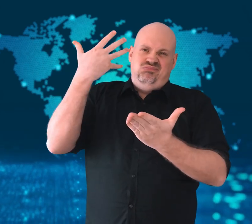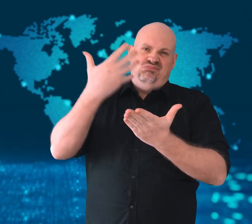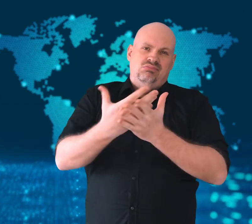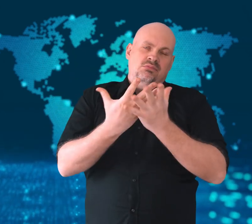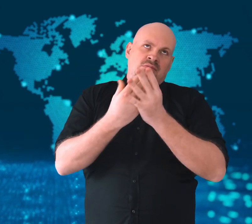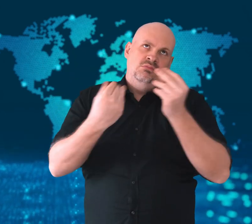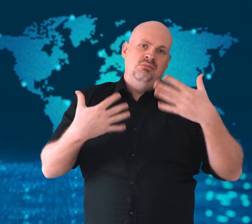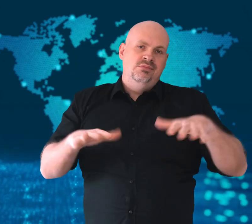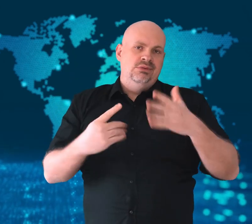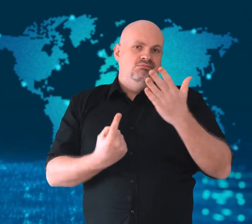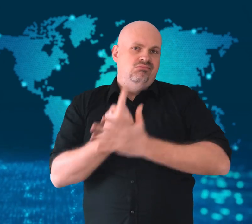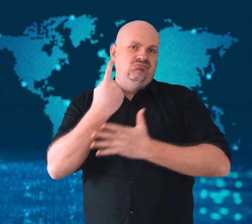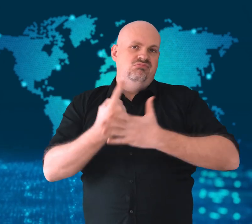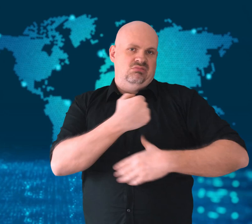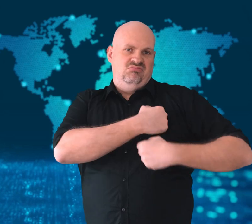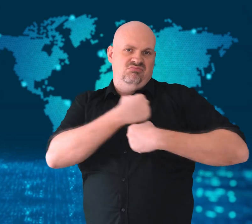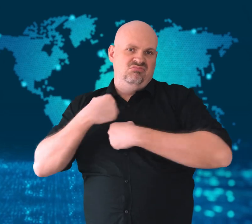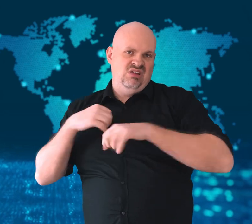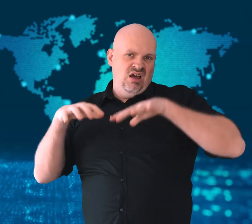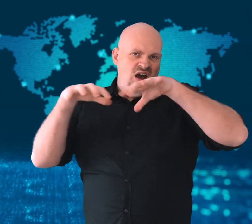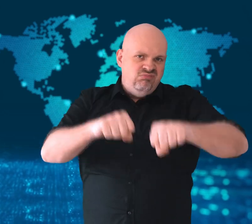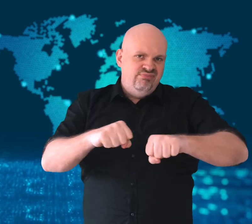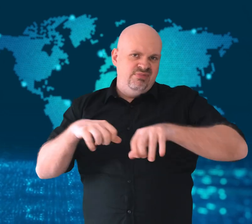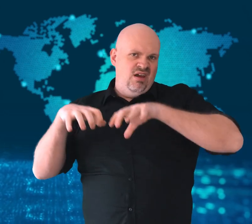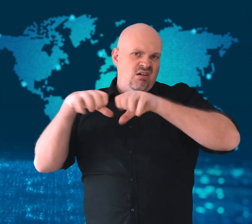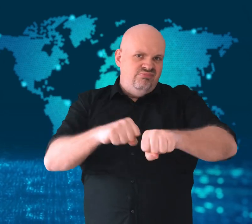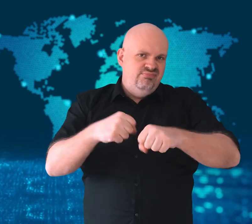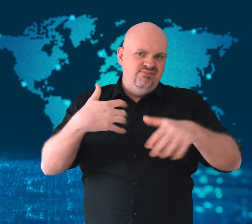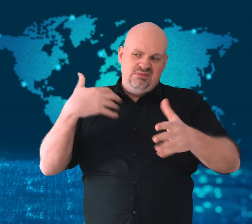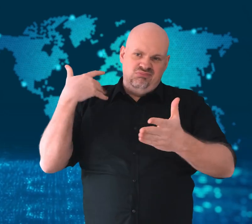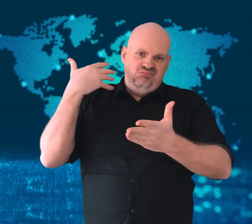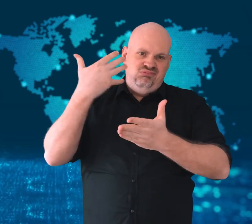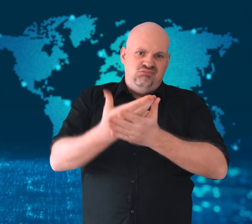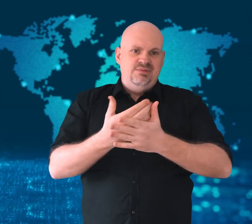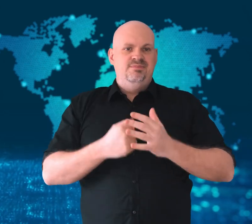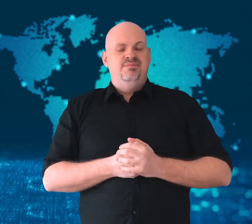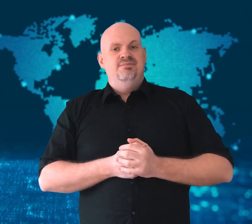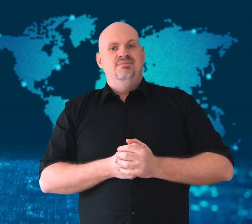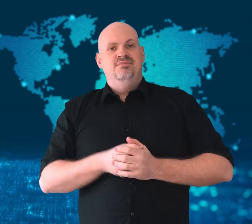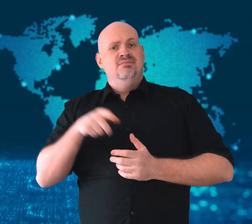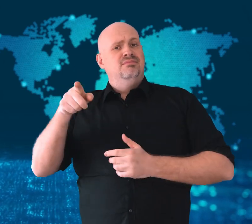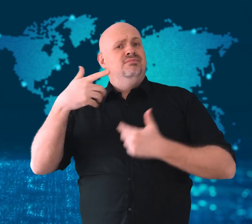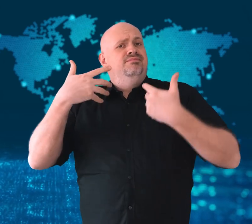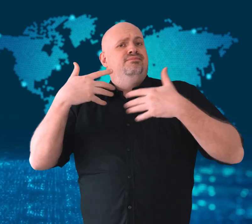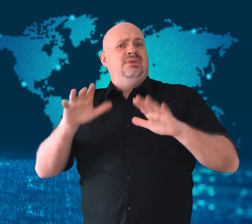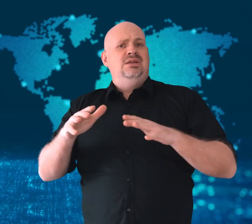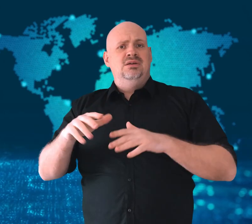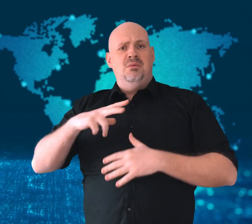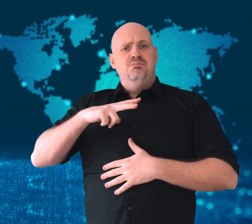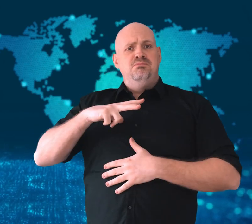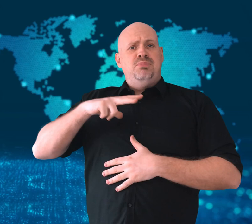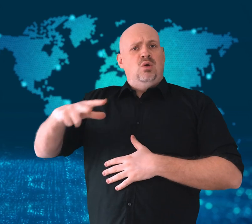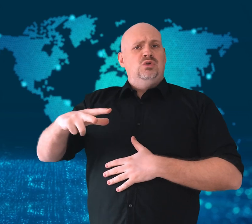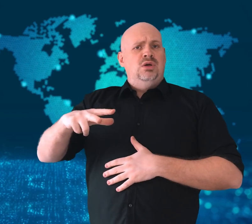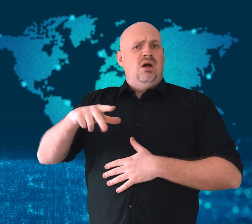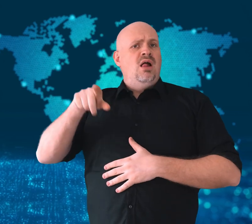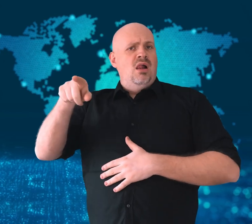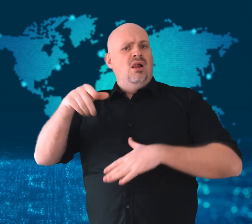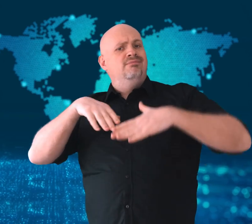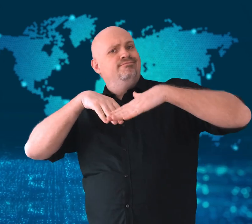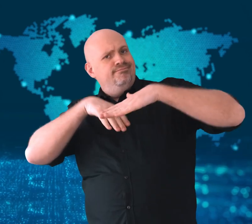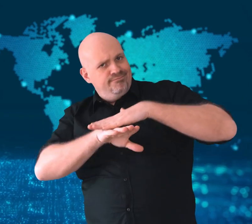Guinea-Bissau has had a long history of military takeovers.